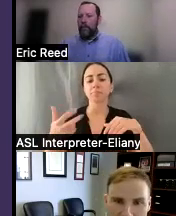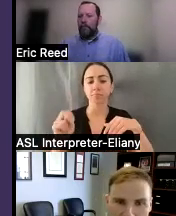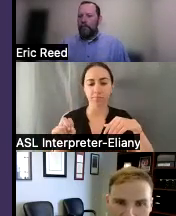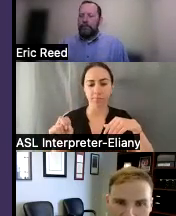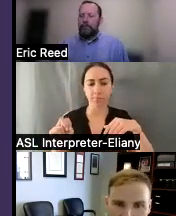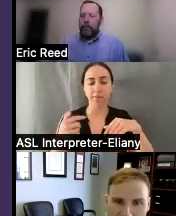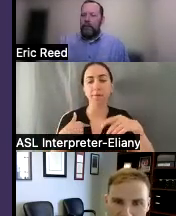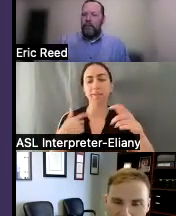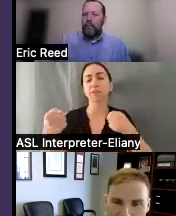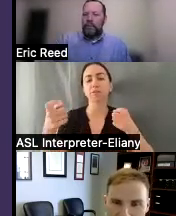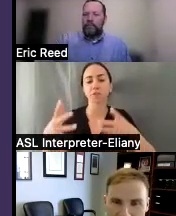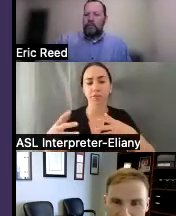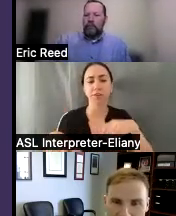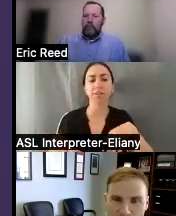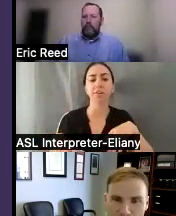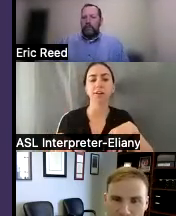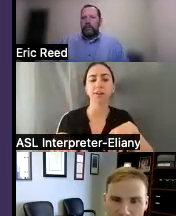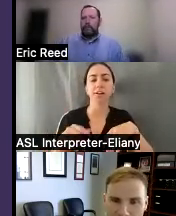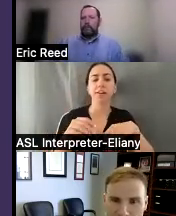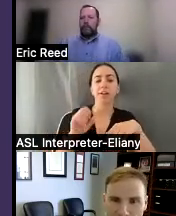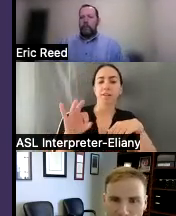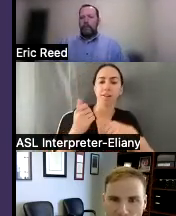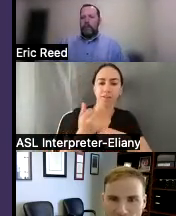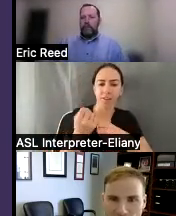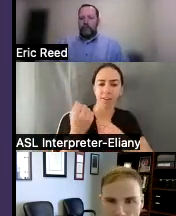and I'm the director of advocacy education and Outreach at disability rights Florida